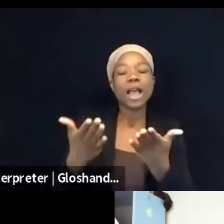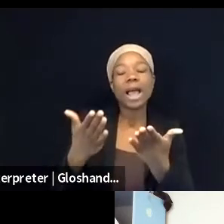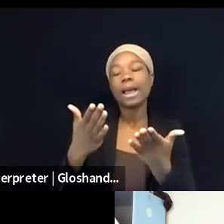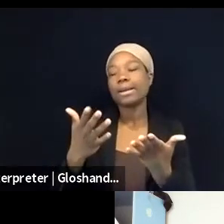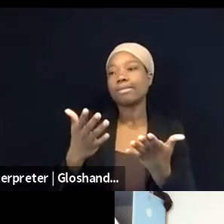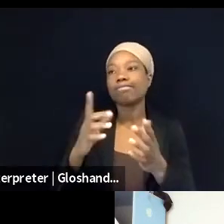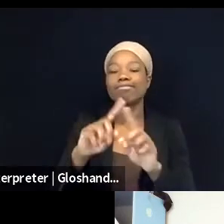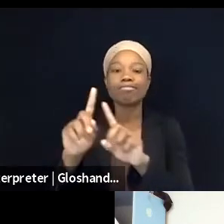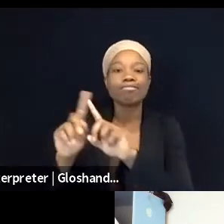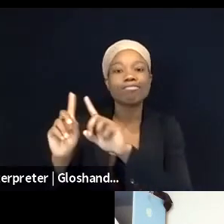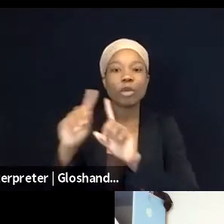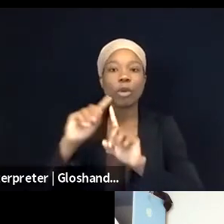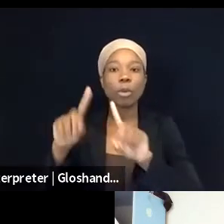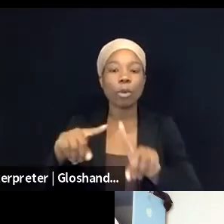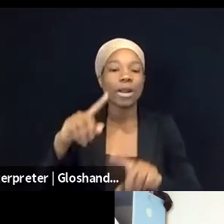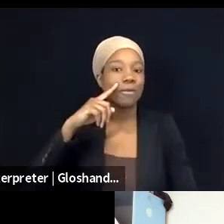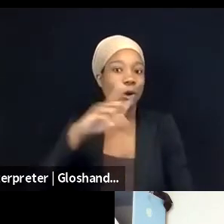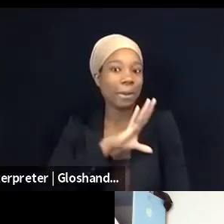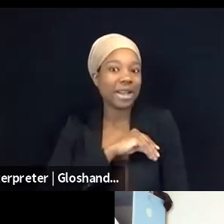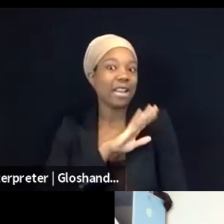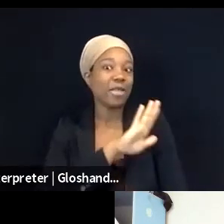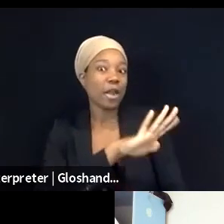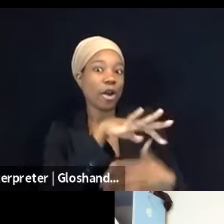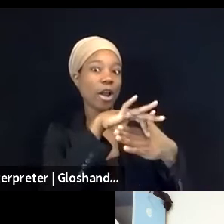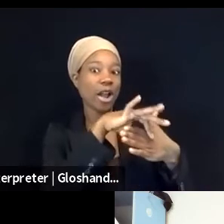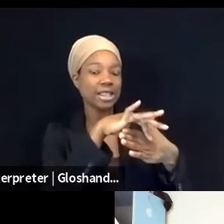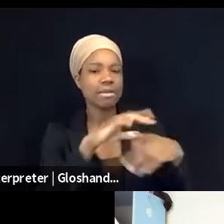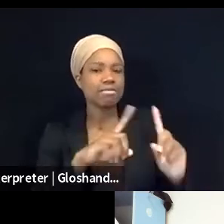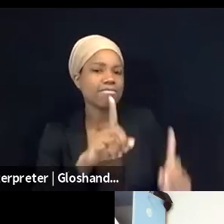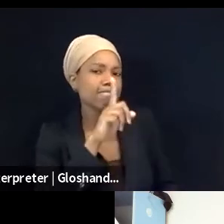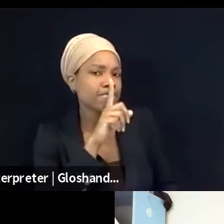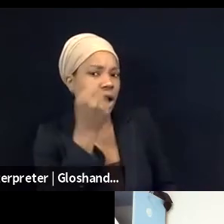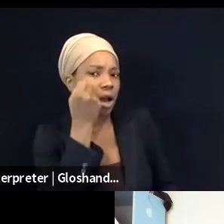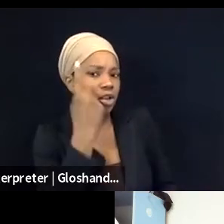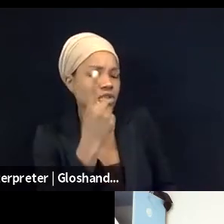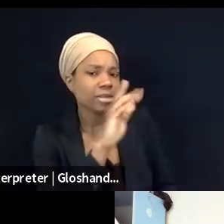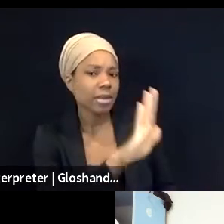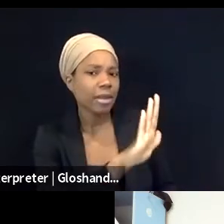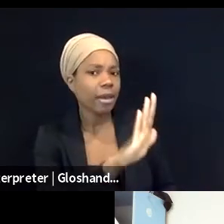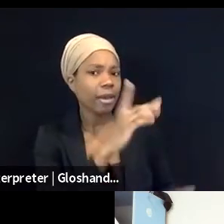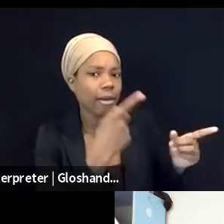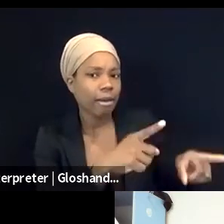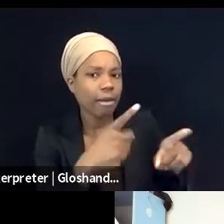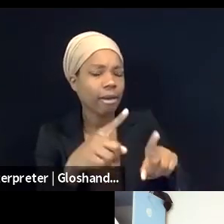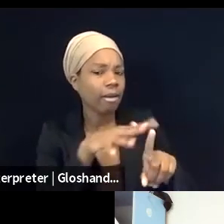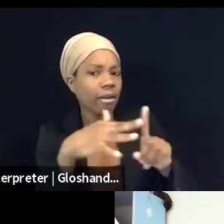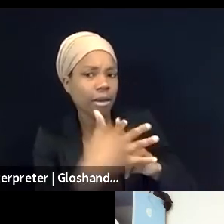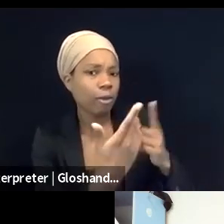even without understanding what's the content about or knowing the language, and obviously publishing